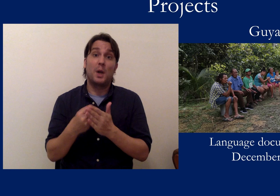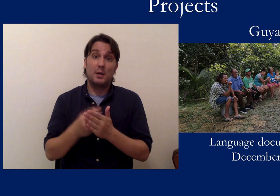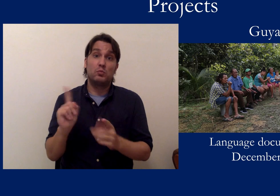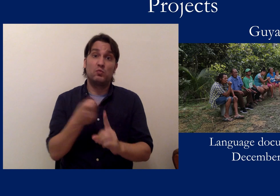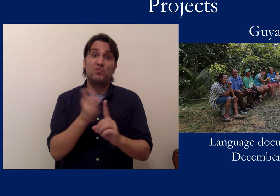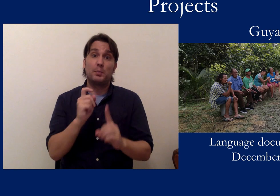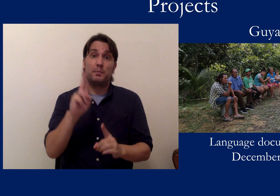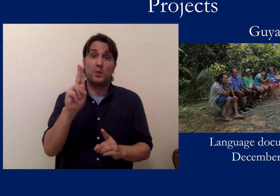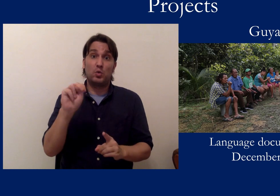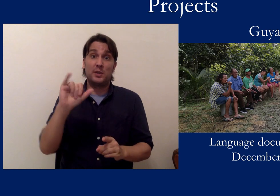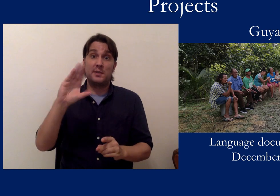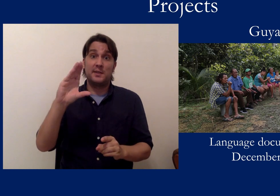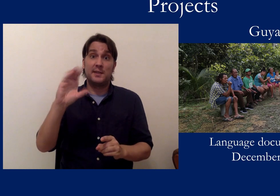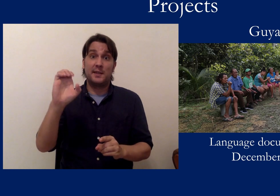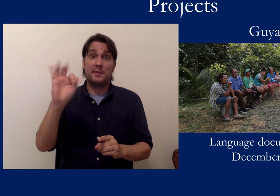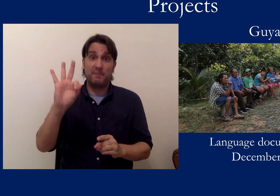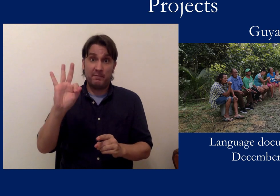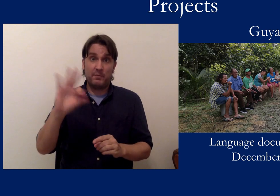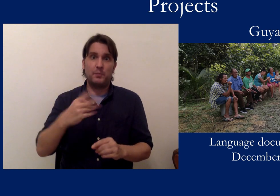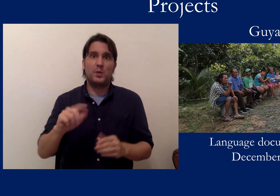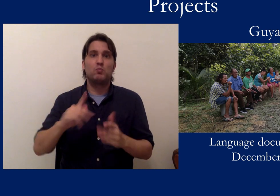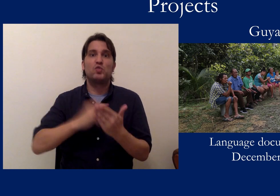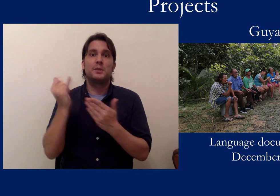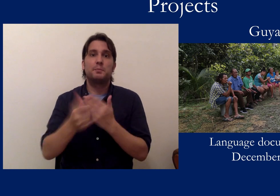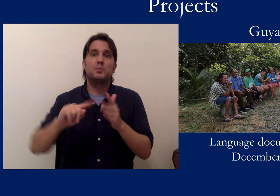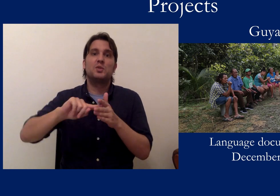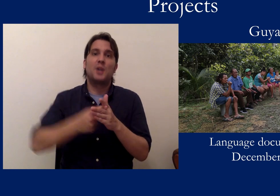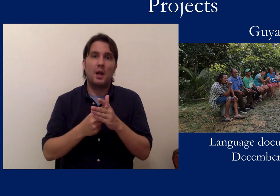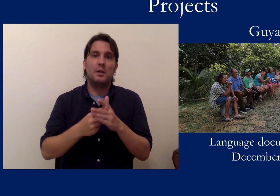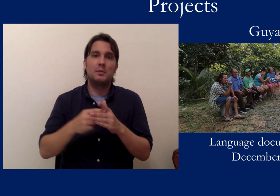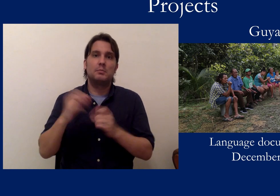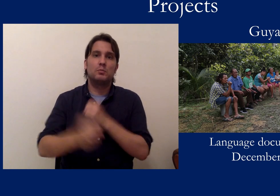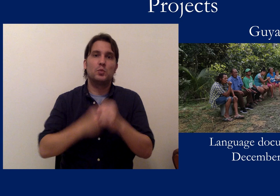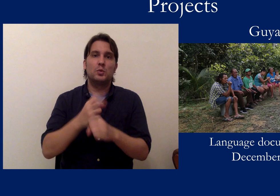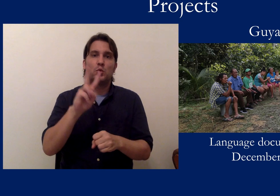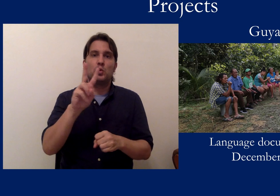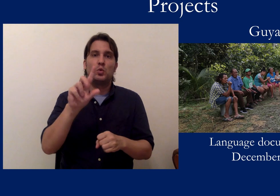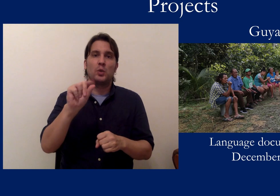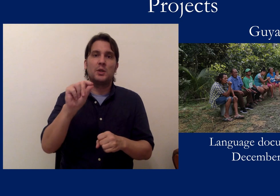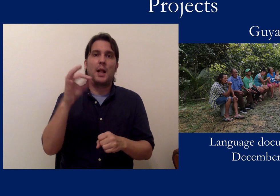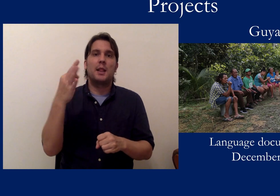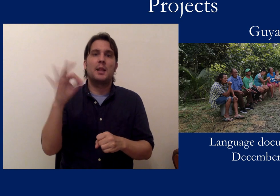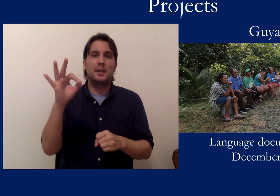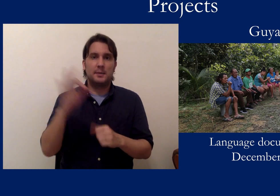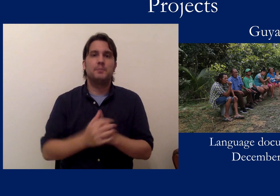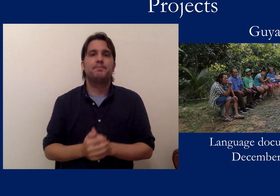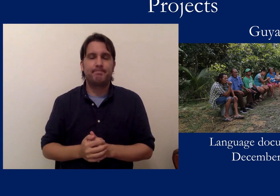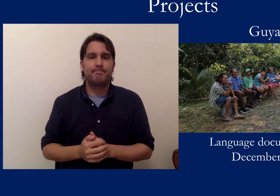We got funded by UNICEF, and our project started in 2019 and is ongoing.